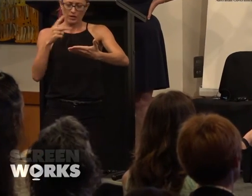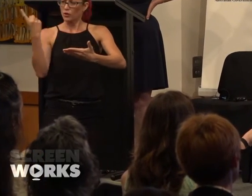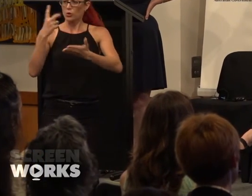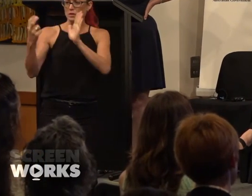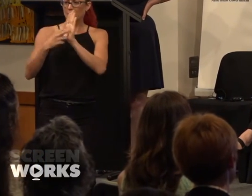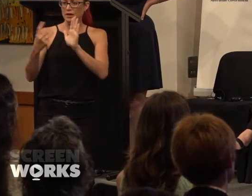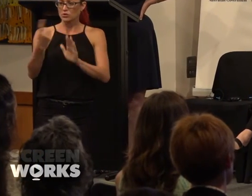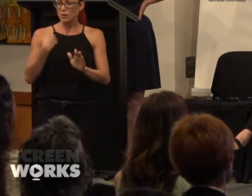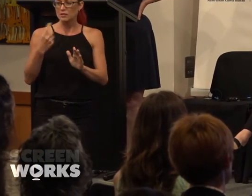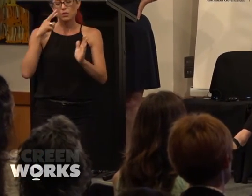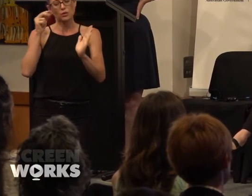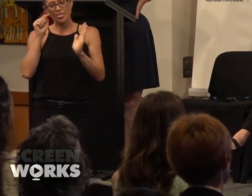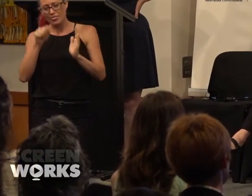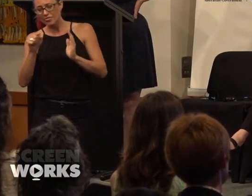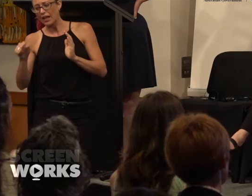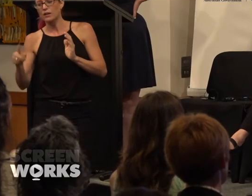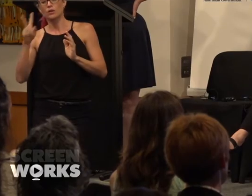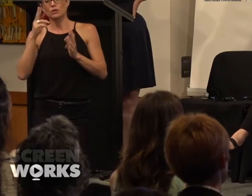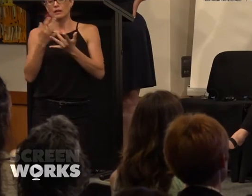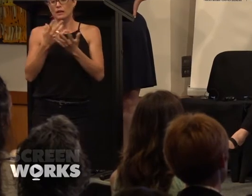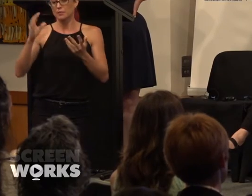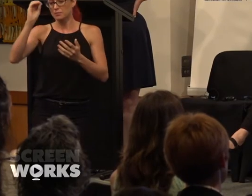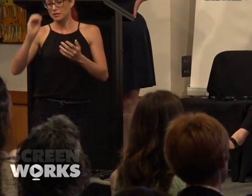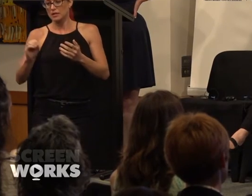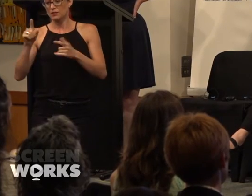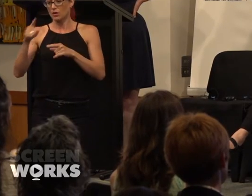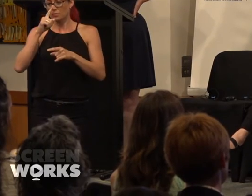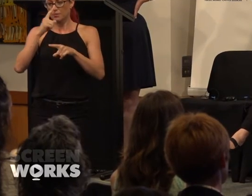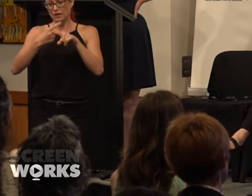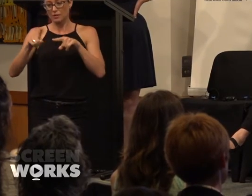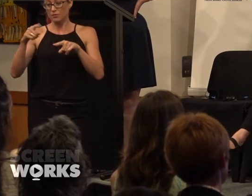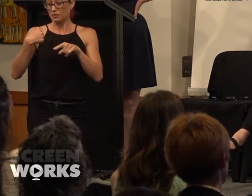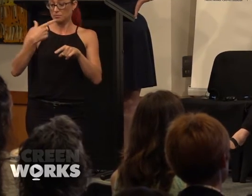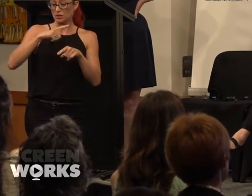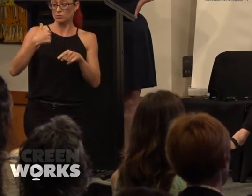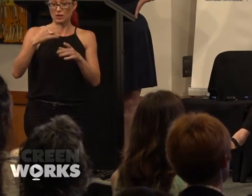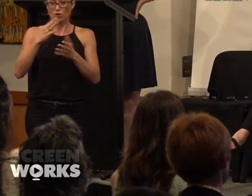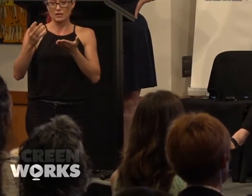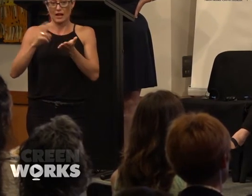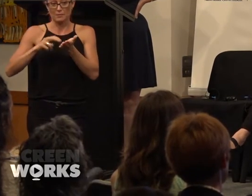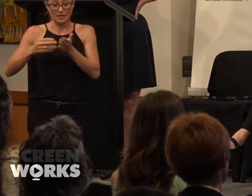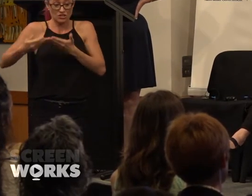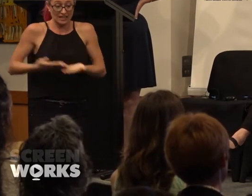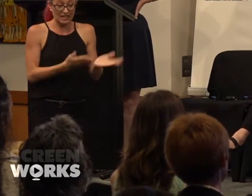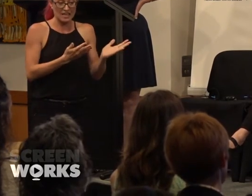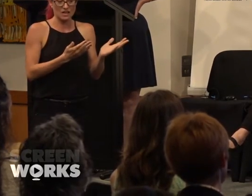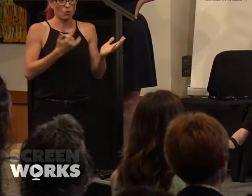Let's look at that and then what percentage of those people are getting approved? Is it that we're not getting applications in or have our